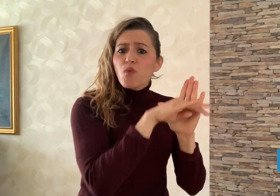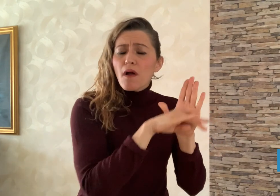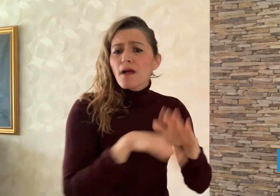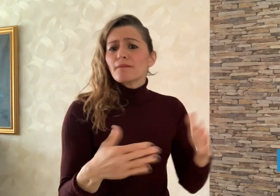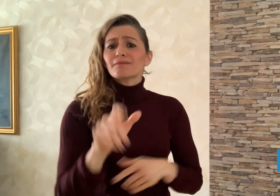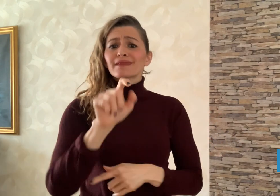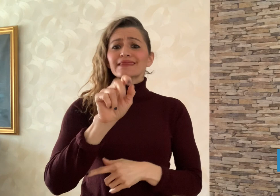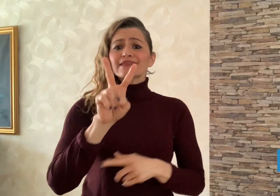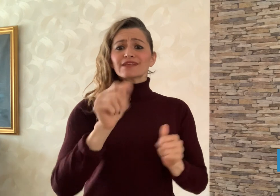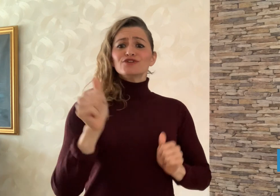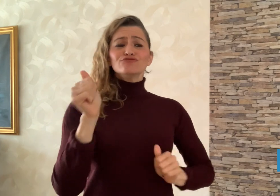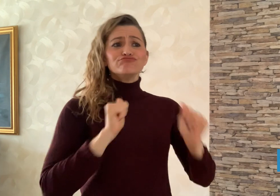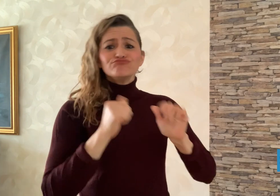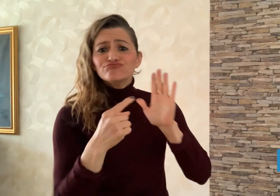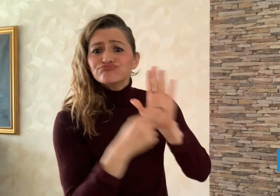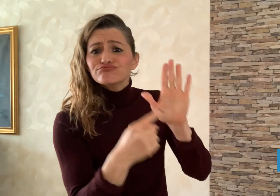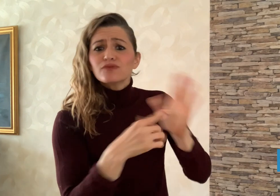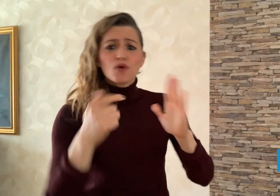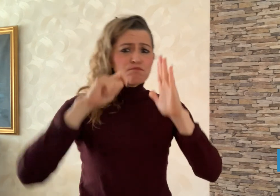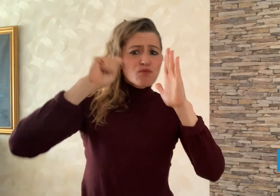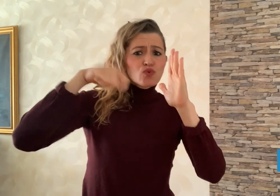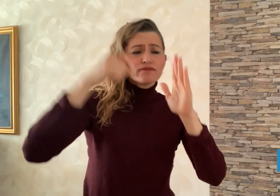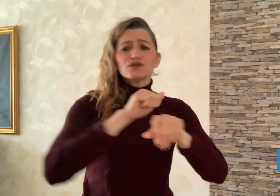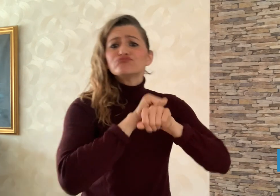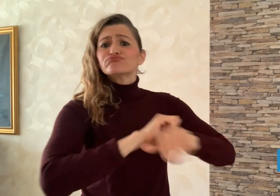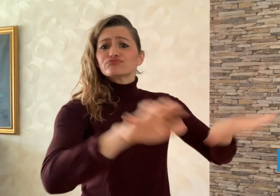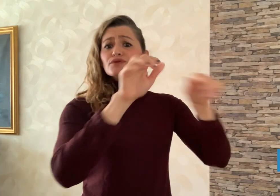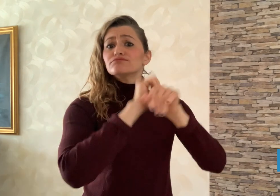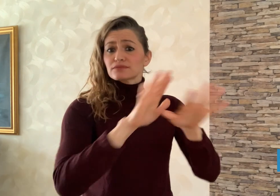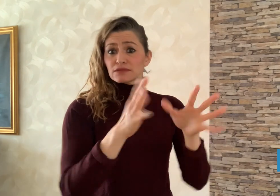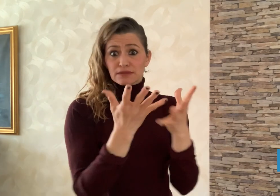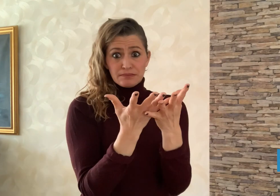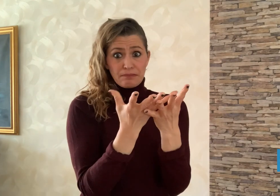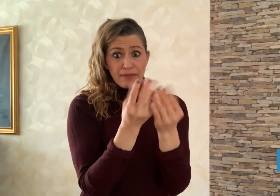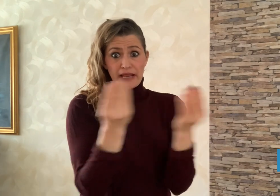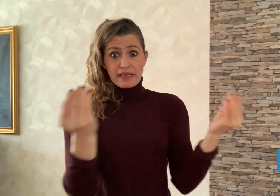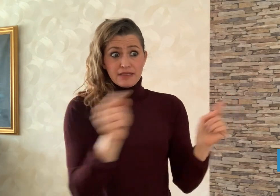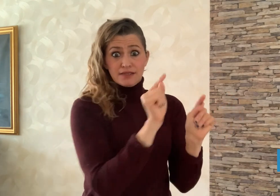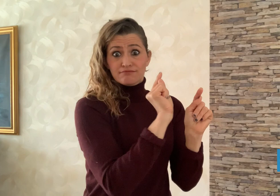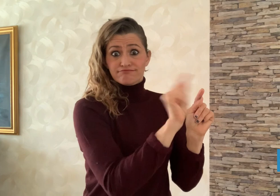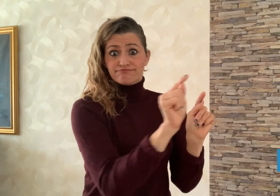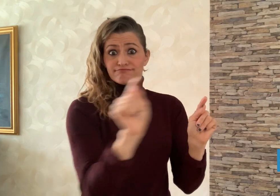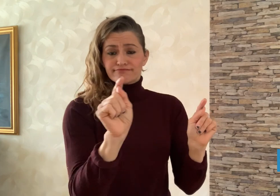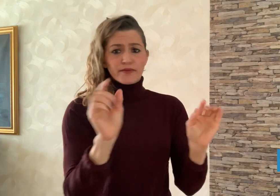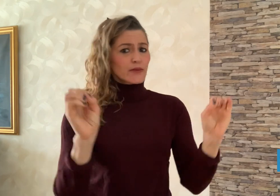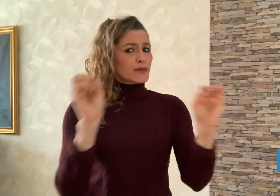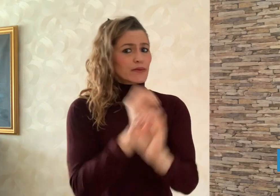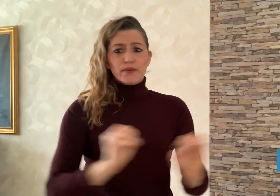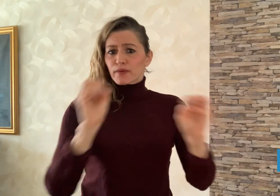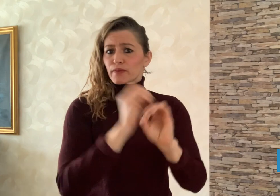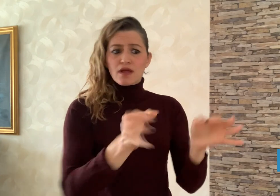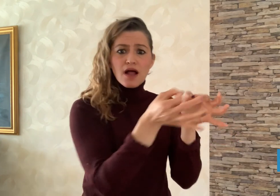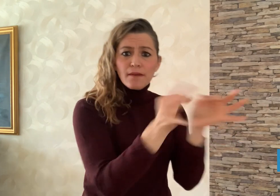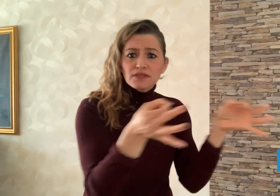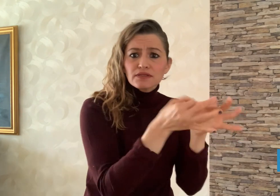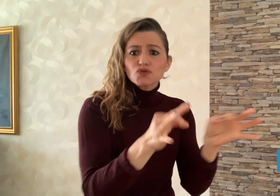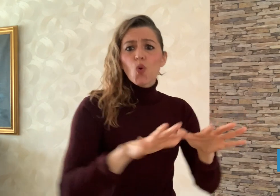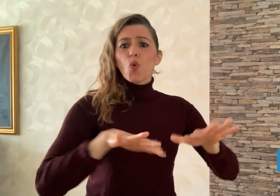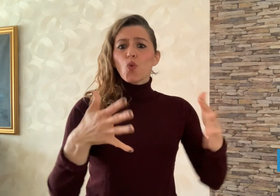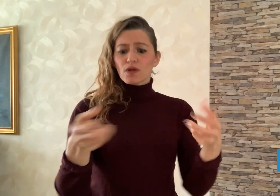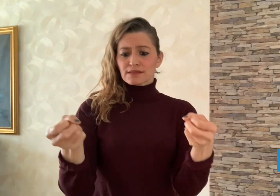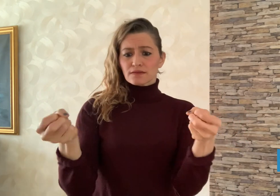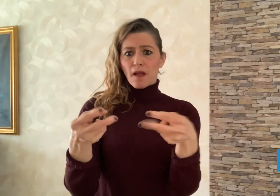are often not captioned or subtitled in its native language.